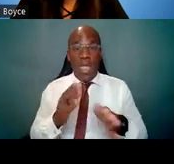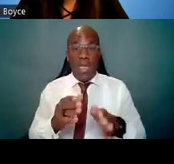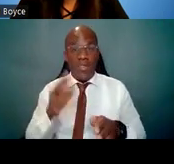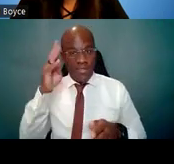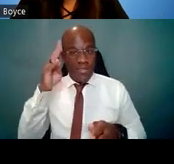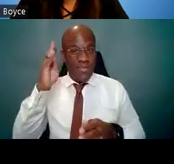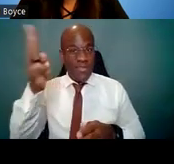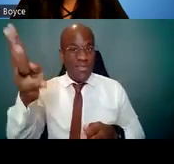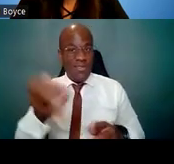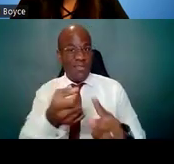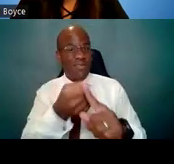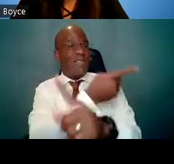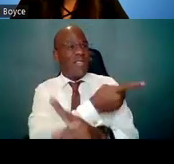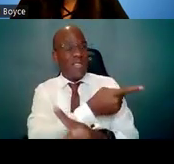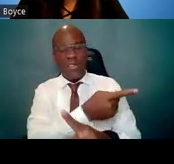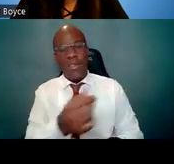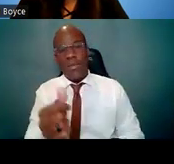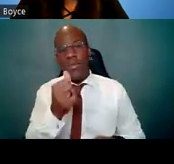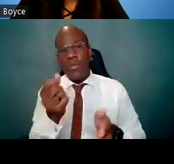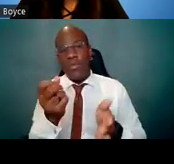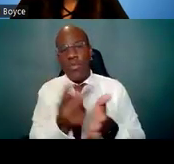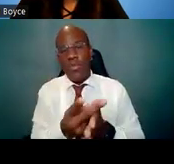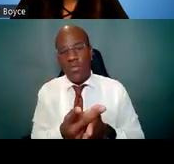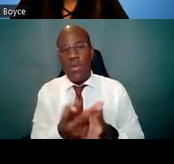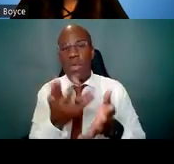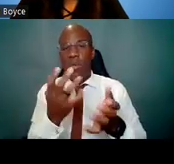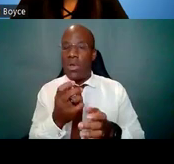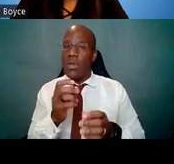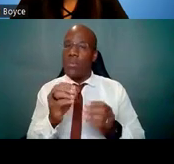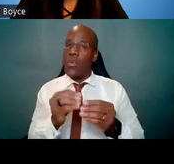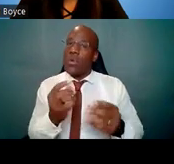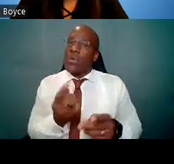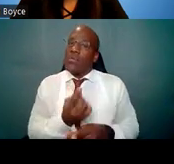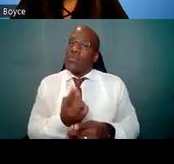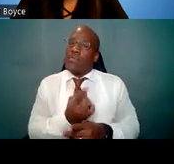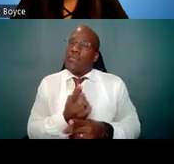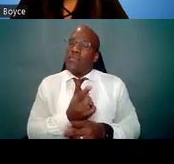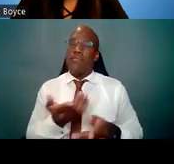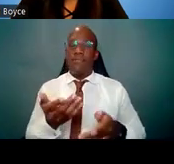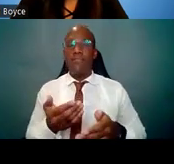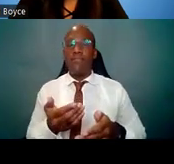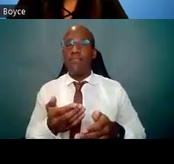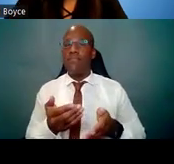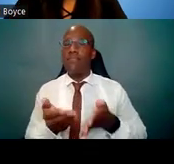make sure that you state specific, realistic milestones and associated timelines.